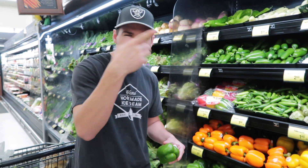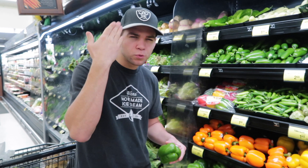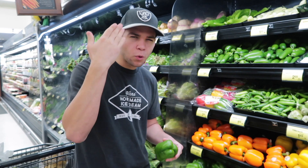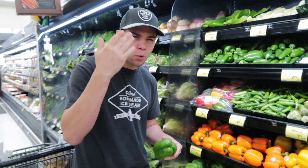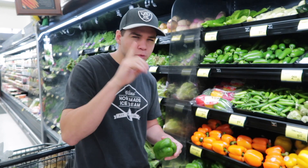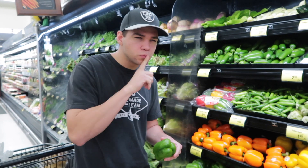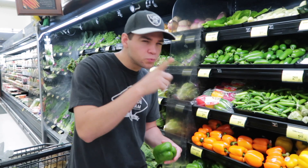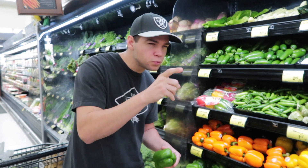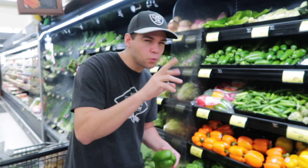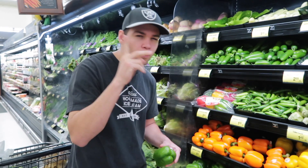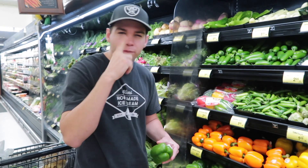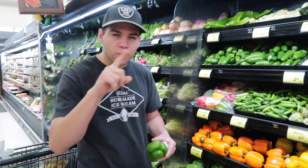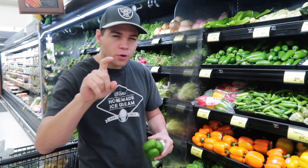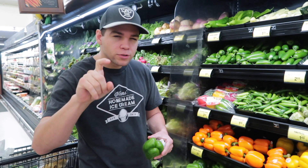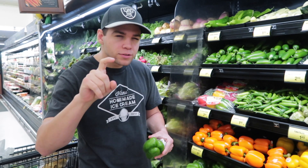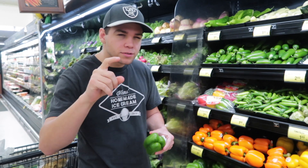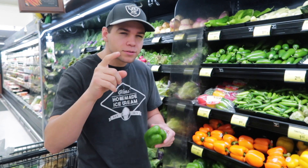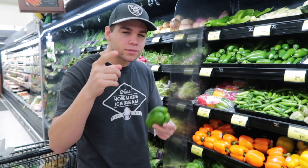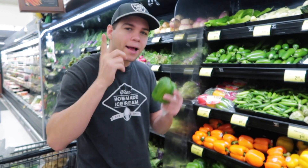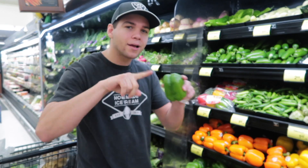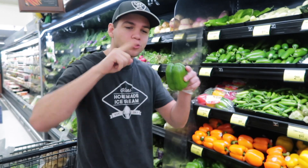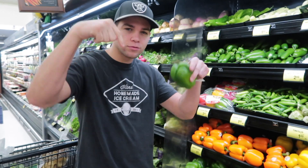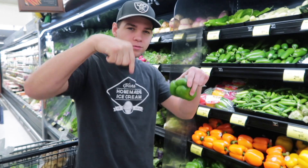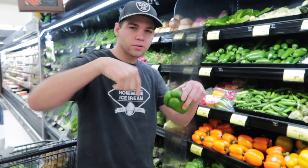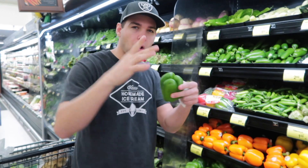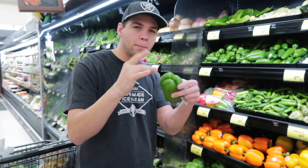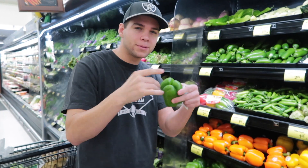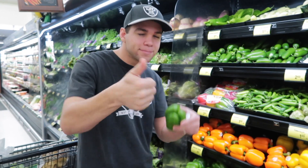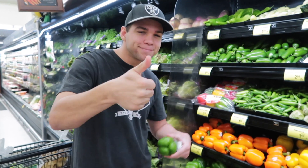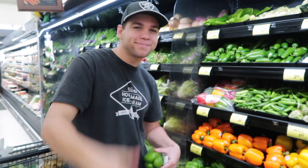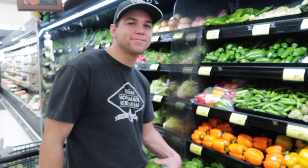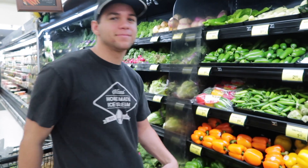Do any of you know if that's true or false? answer in the comments down bellow